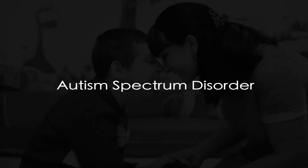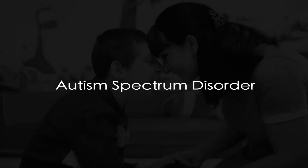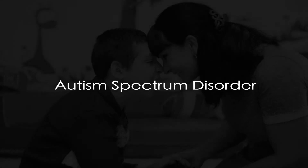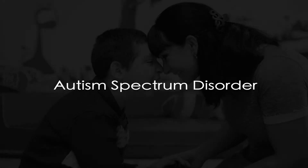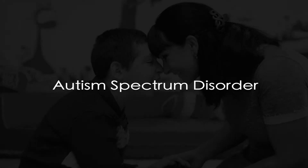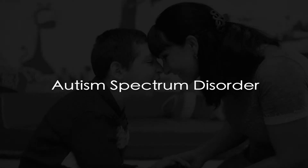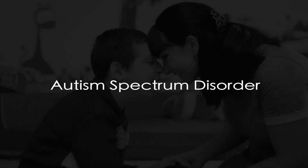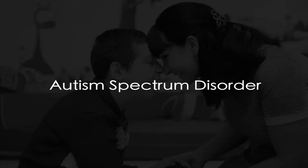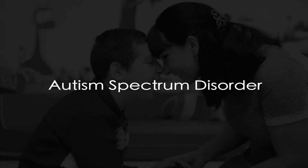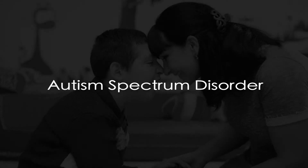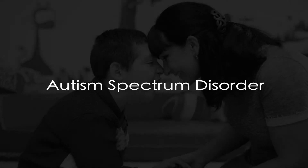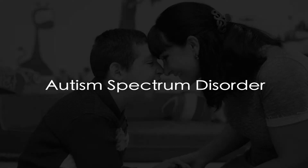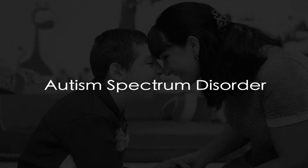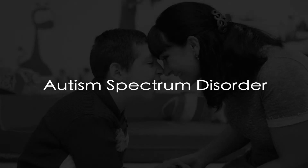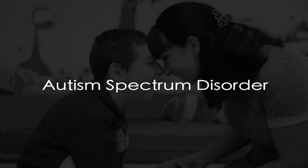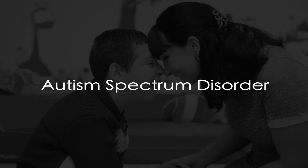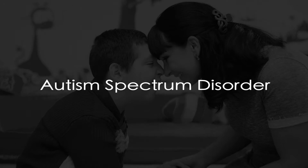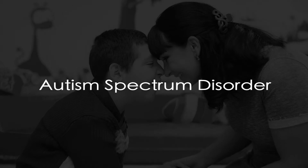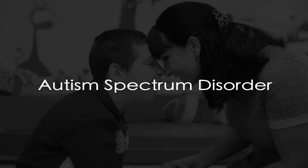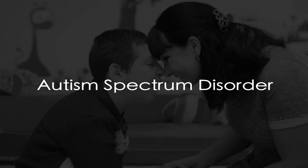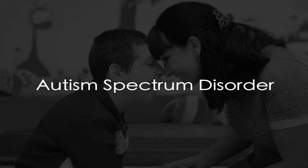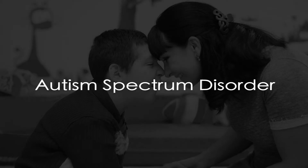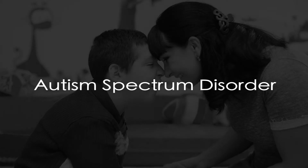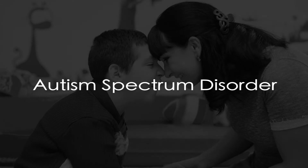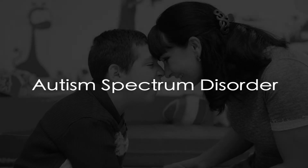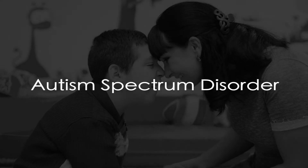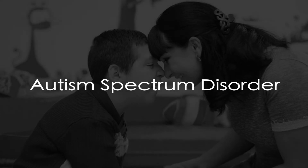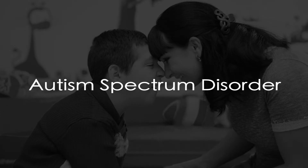who has an autism spectrum disorder know, that our needs differ from those